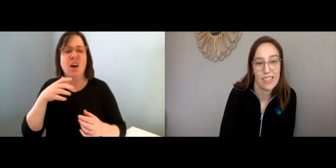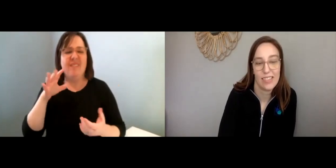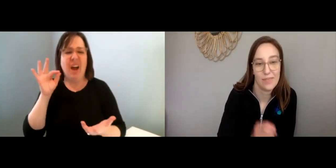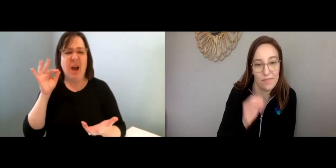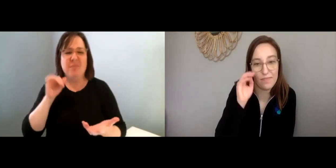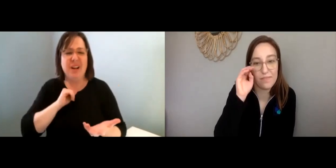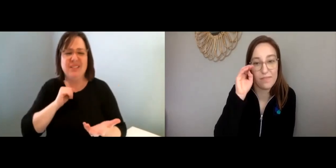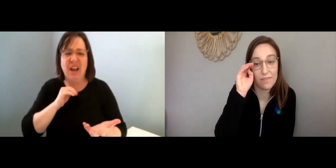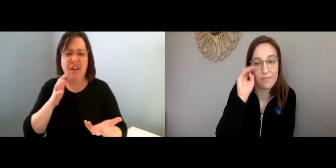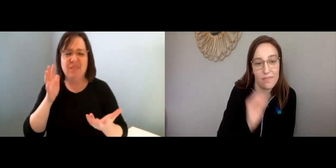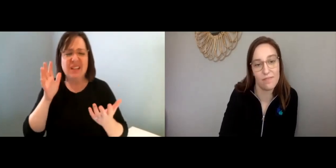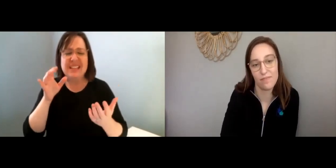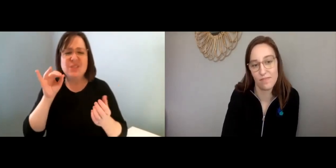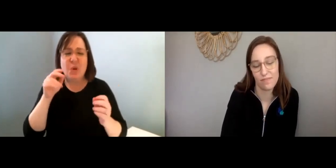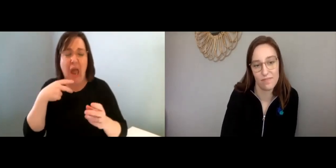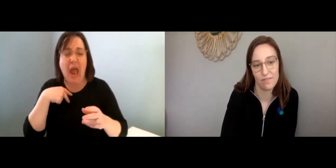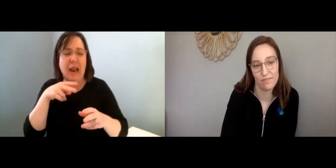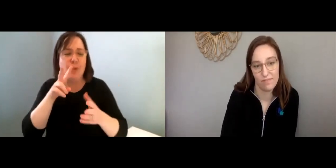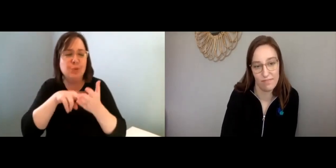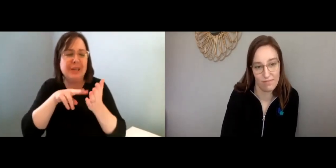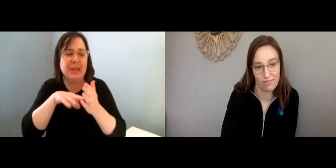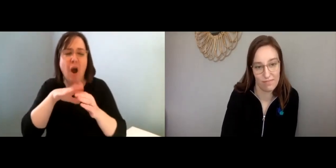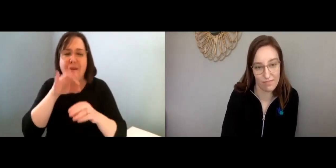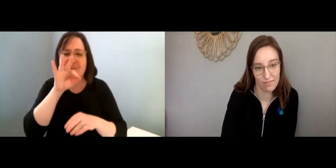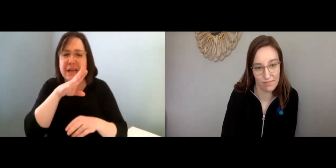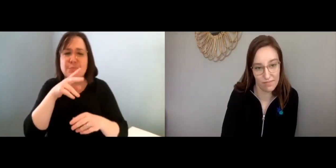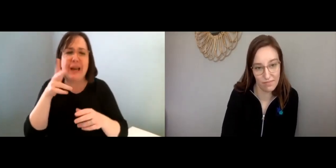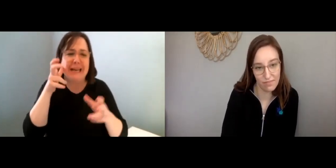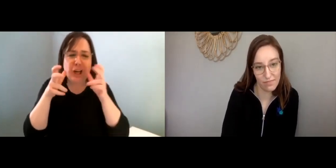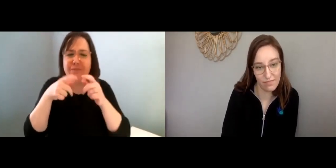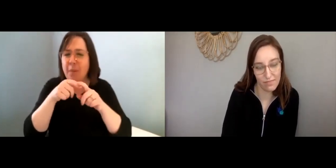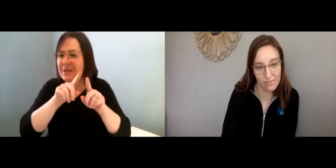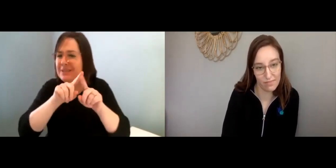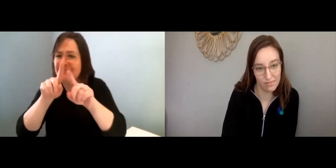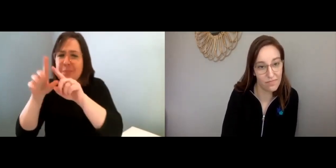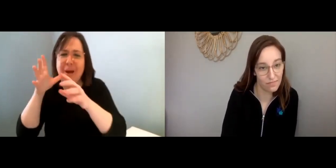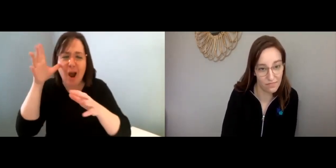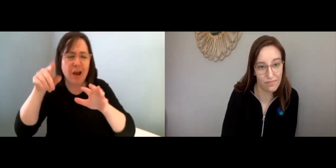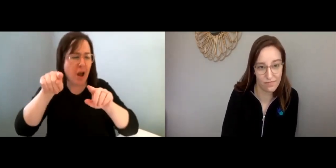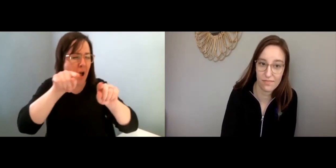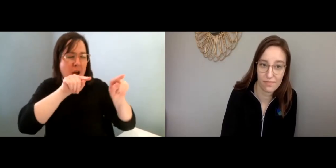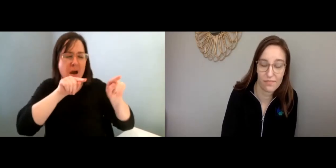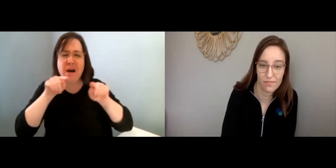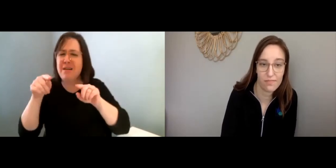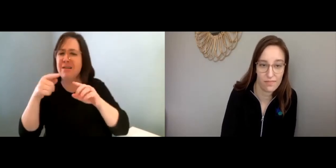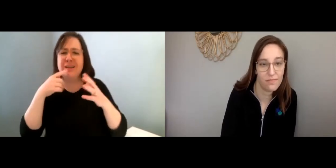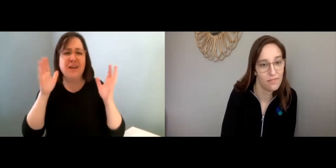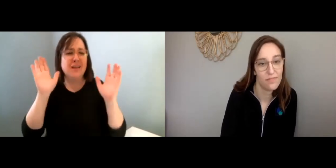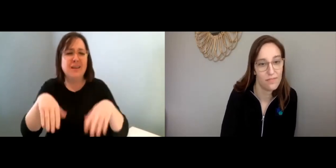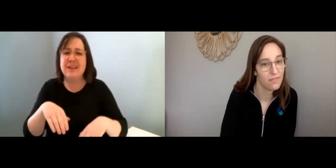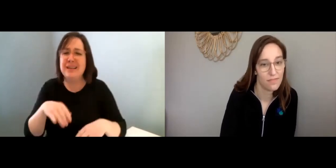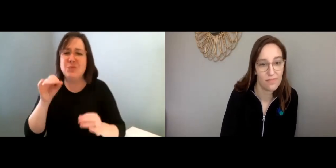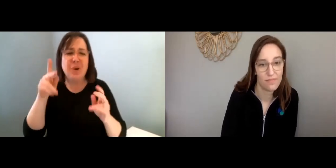And now like I find myself, you know just looking at Facebook or just hearing from different parents,